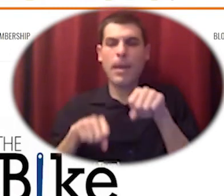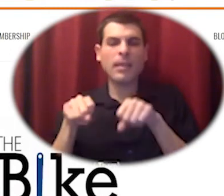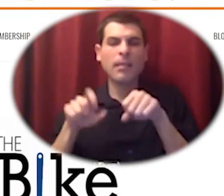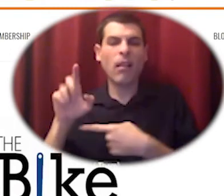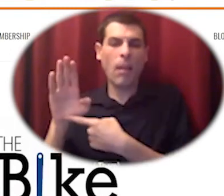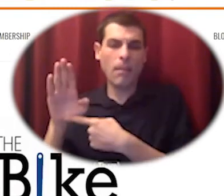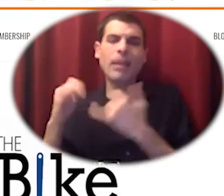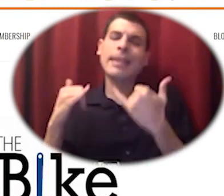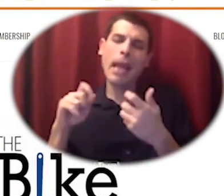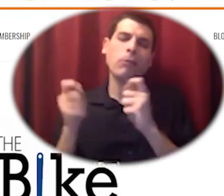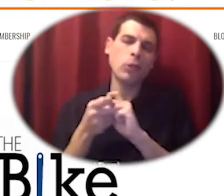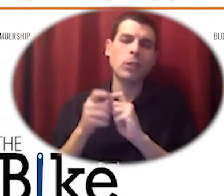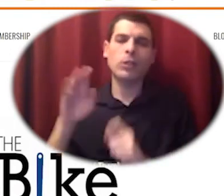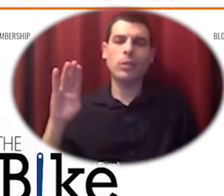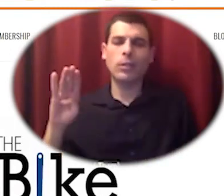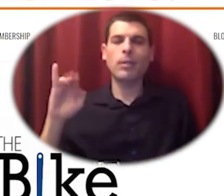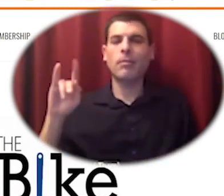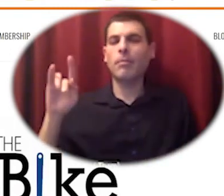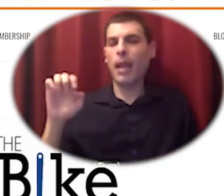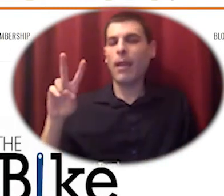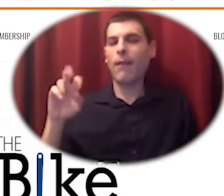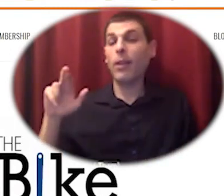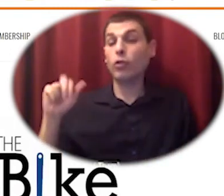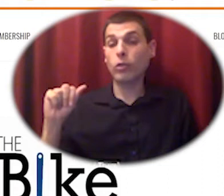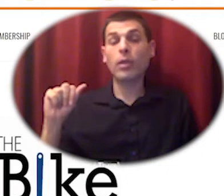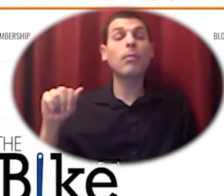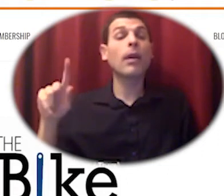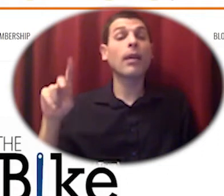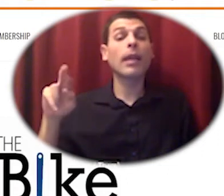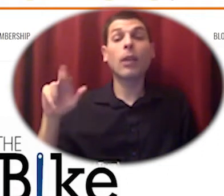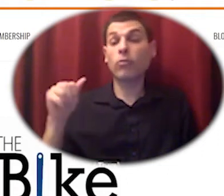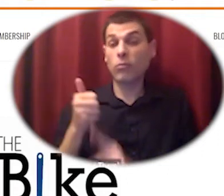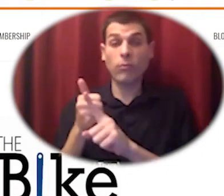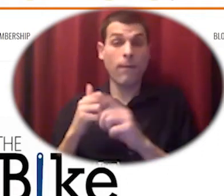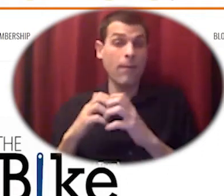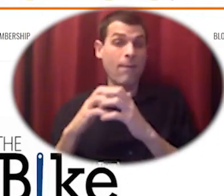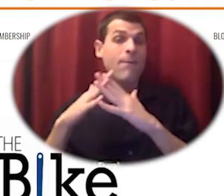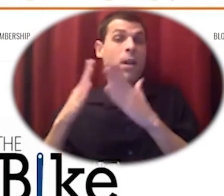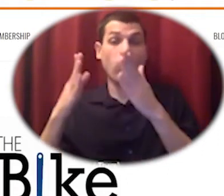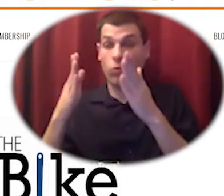so kendra was one of the co-founders of that and was also organizing to get school on carbon zero